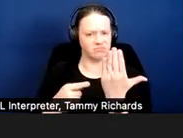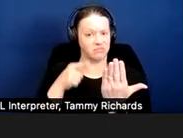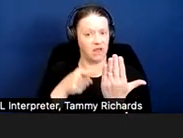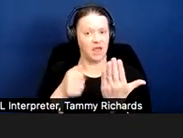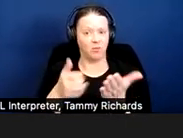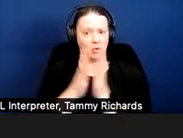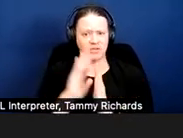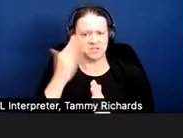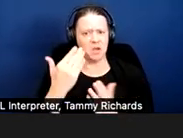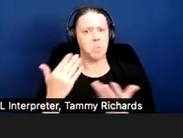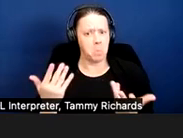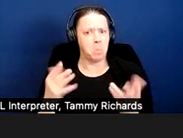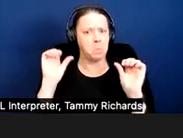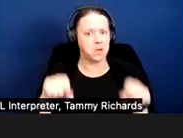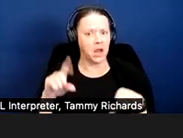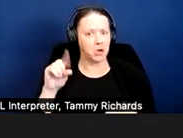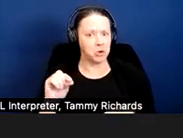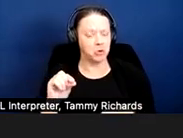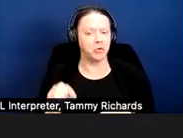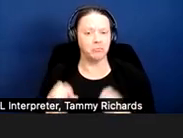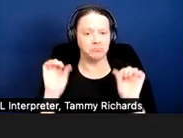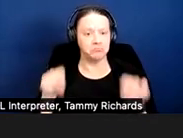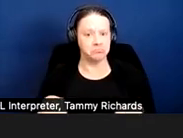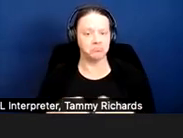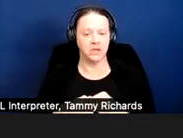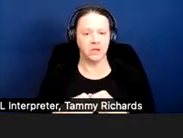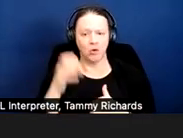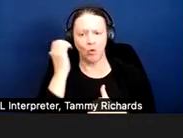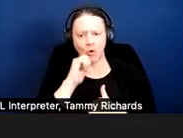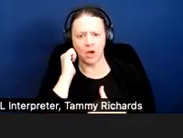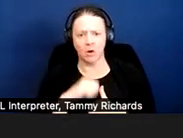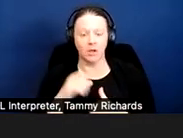Is it something that can be done? Is it ordinarily or in the run of cases?